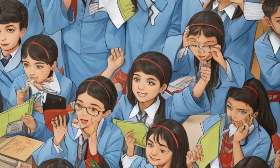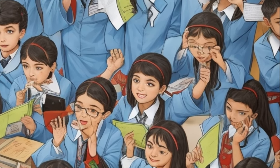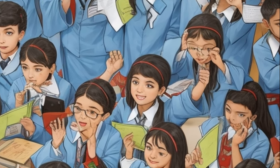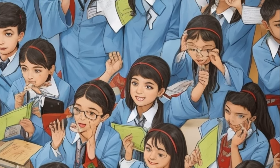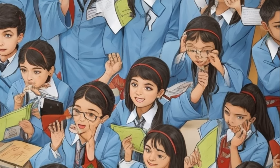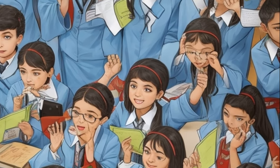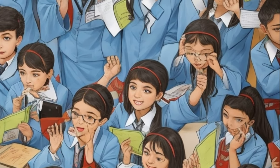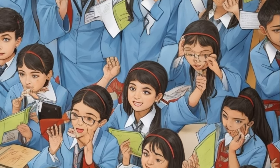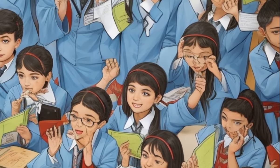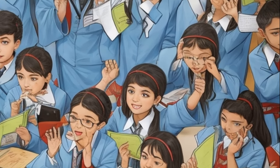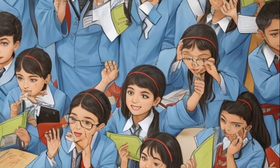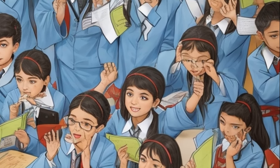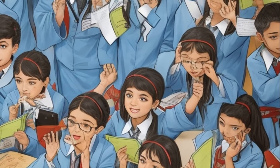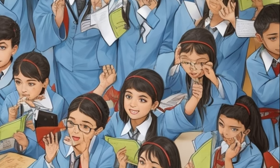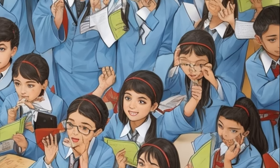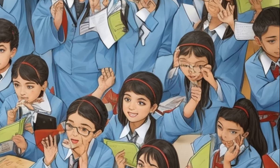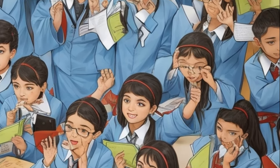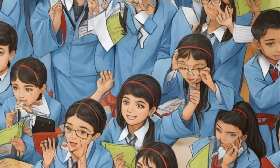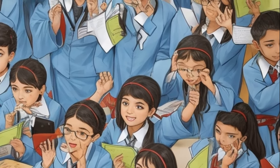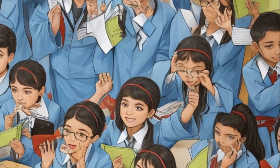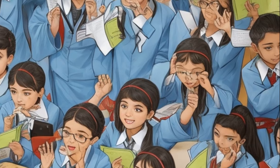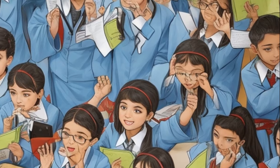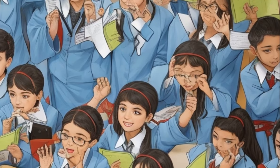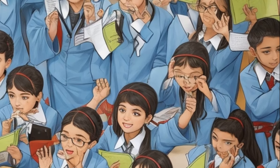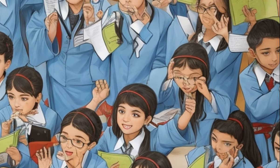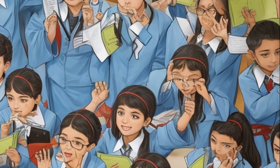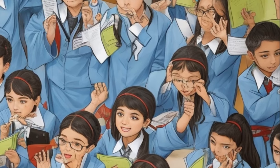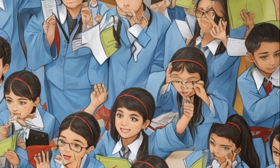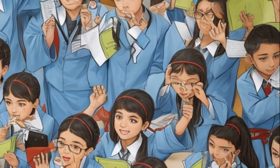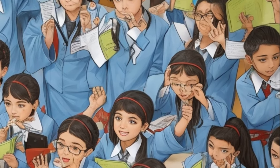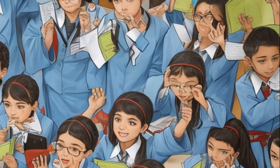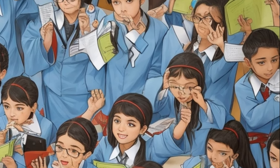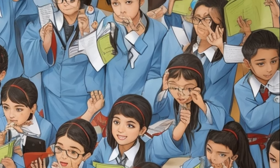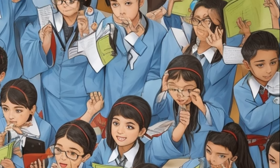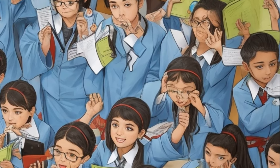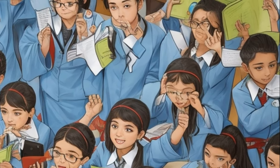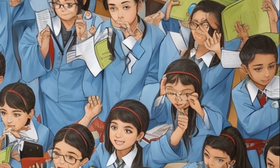he played an instrumental role in the acknowledgment of deaf culture and history.